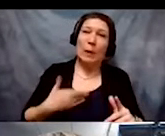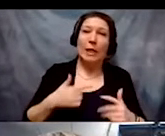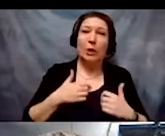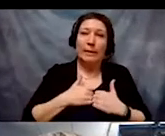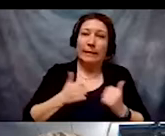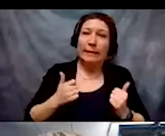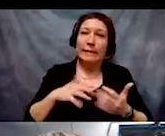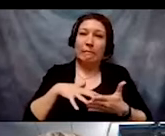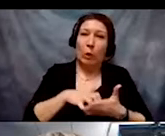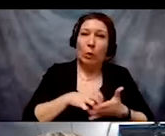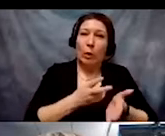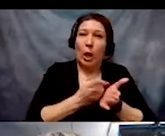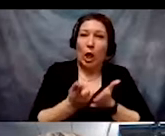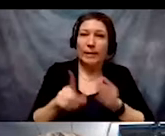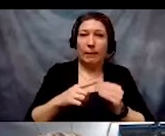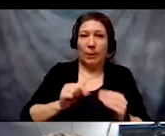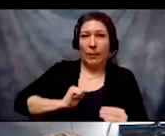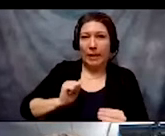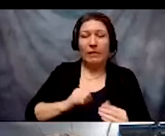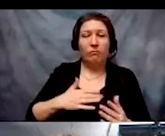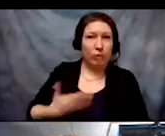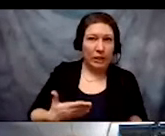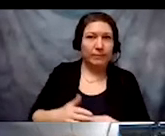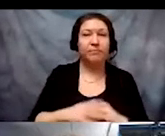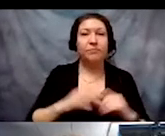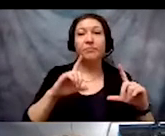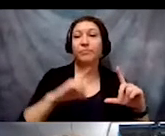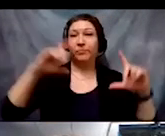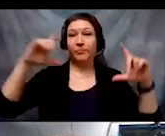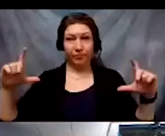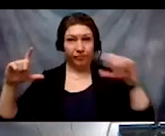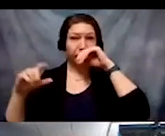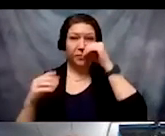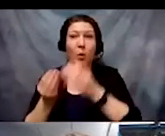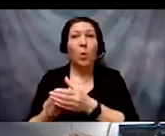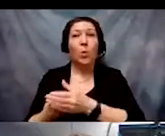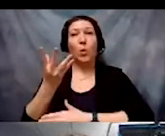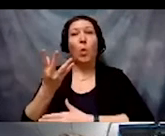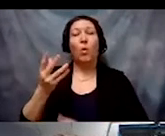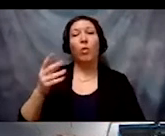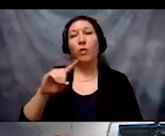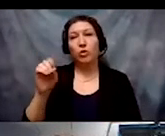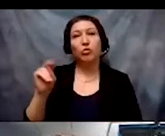honest about where we are. In the last zone, which is called the growth zone,